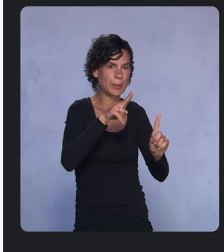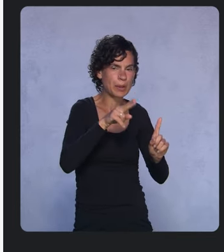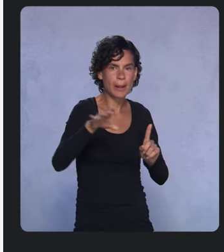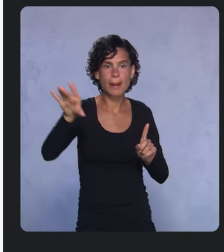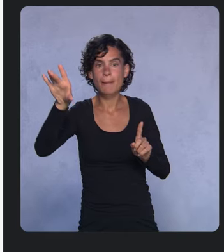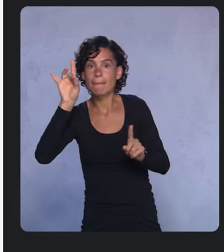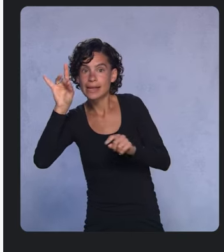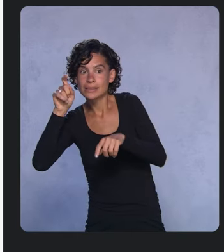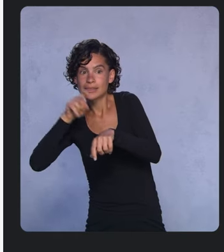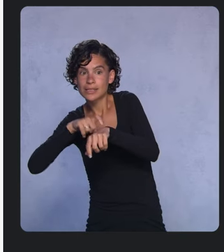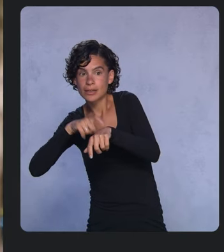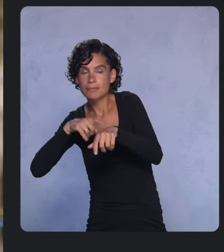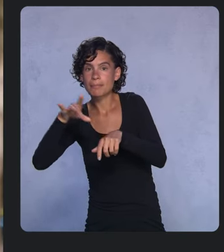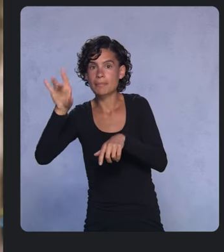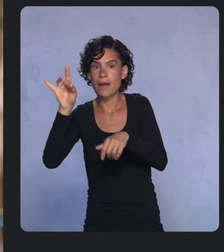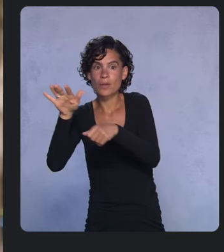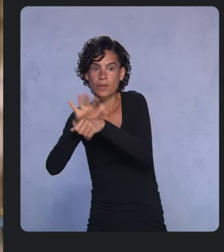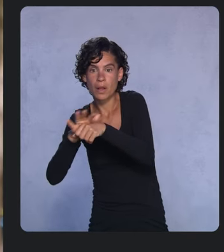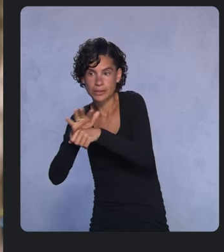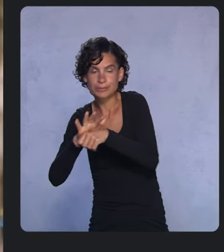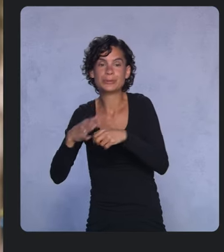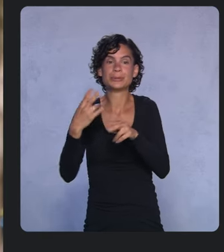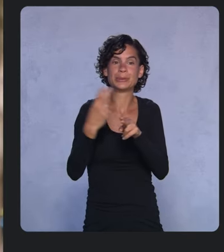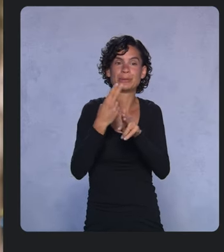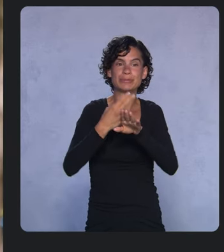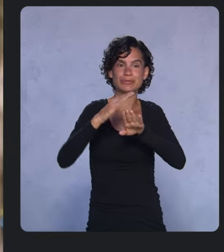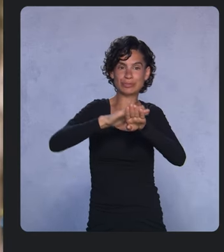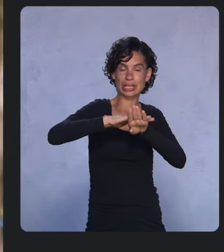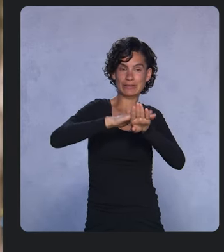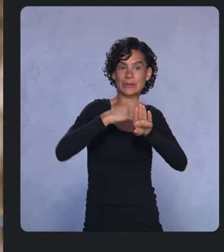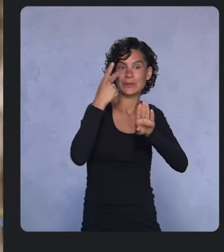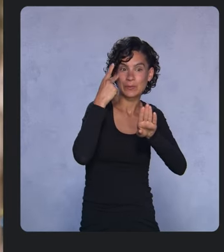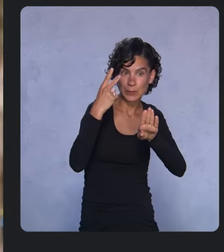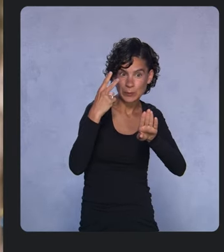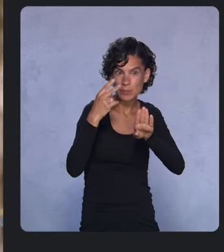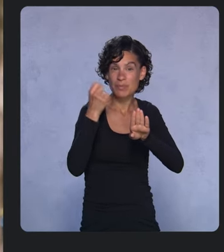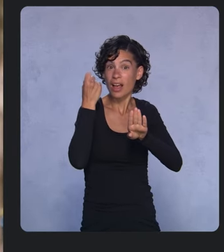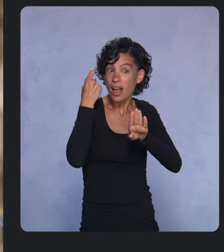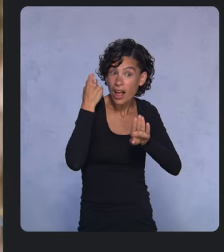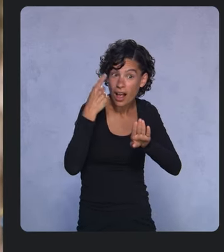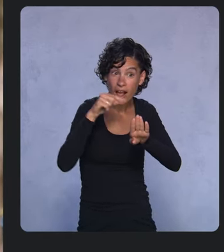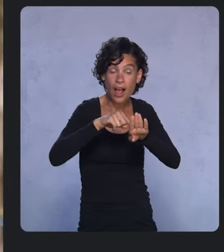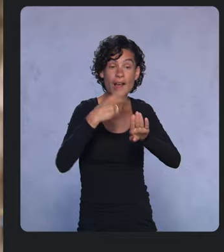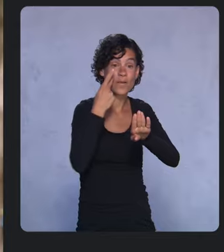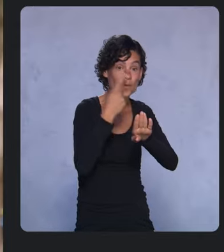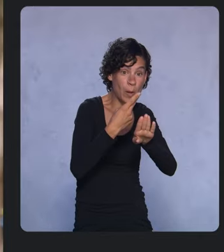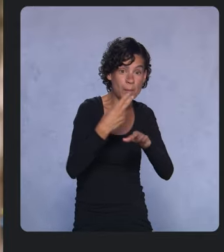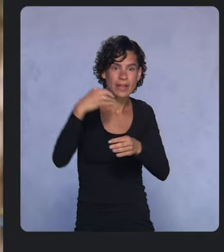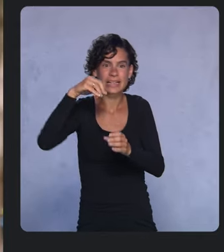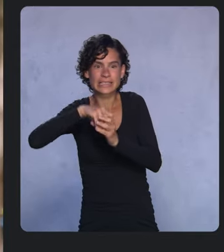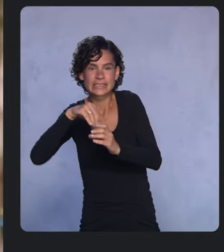It uses a surface view that means our Views inside Compose inside Views. You have full two-way interop.